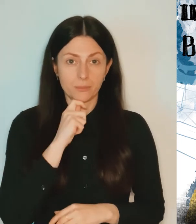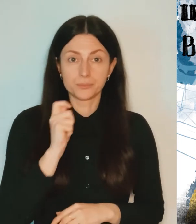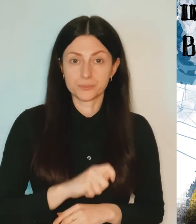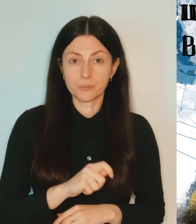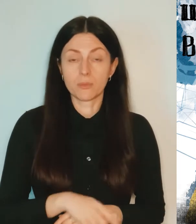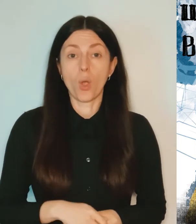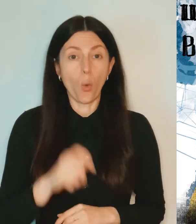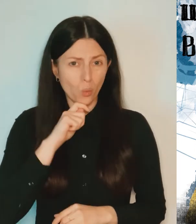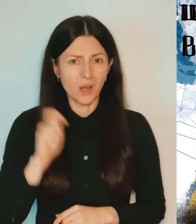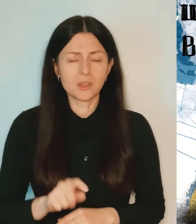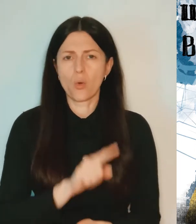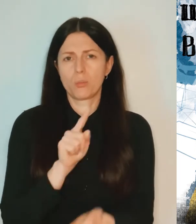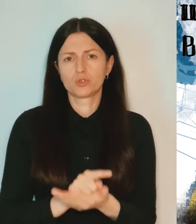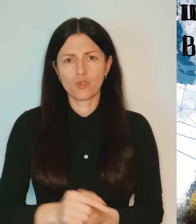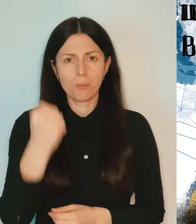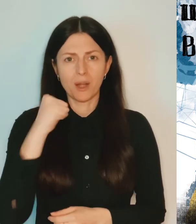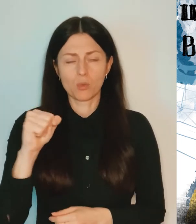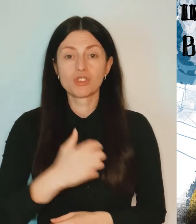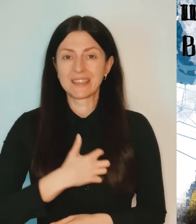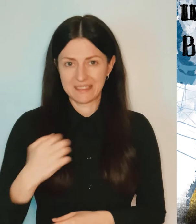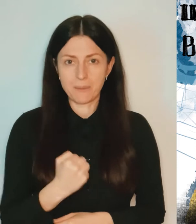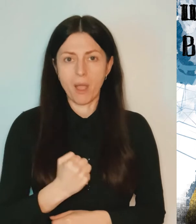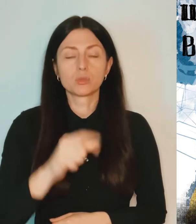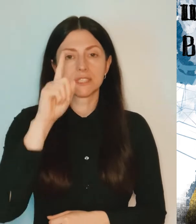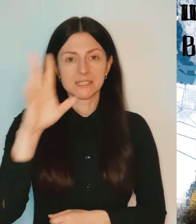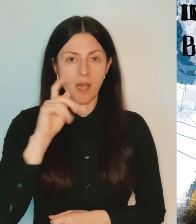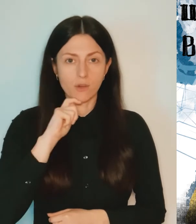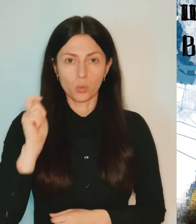Ukraine will definitely win, let's hold on! Glory to Ukraine!